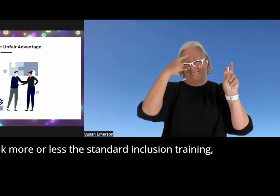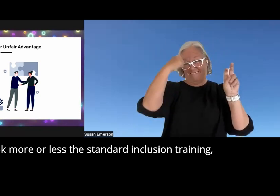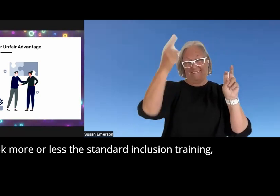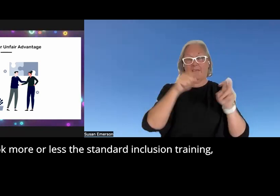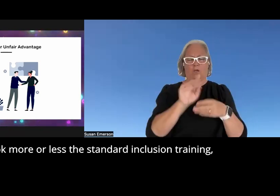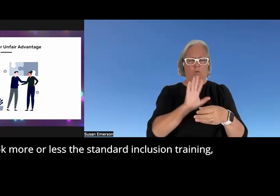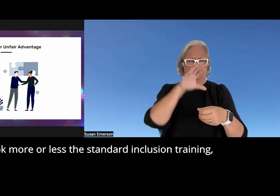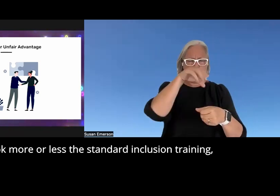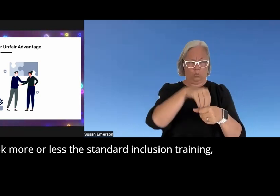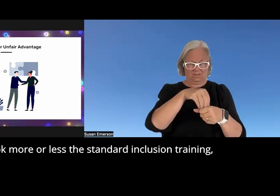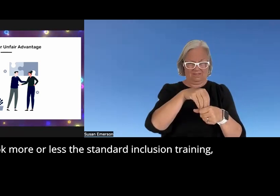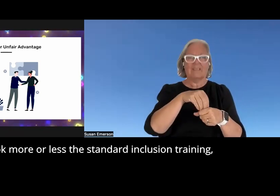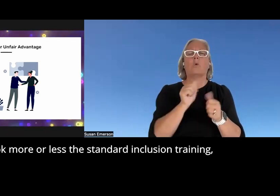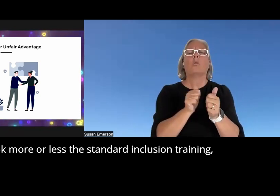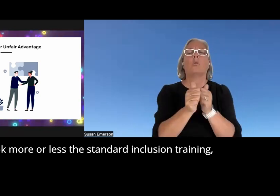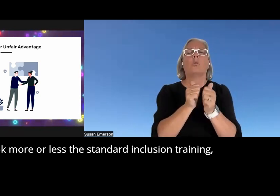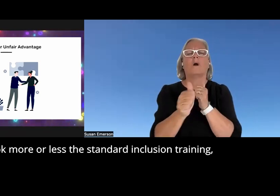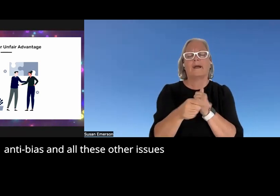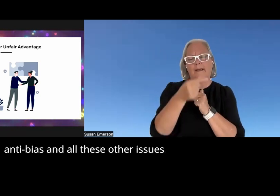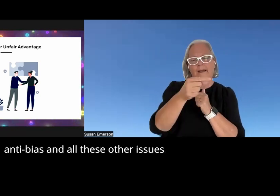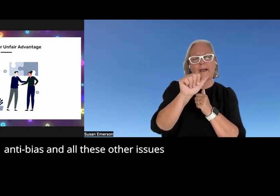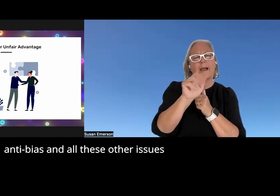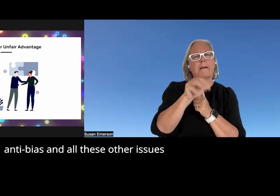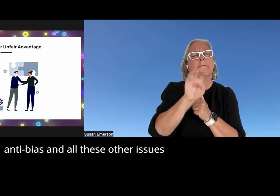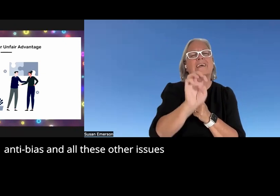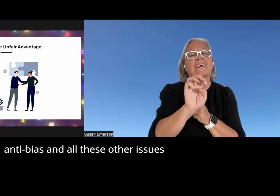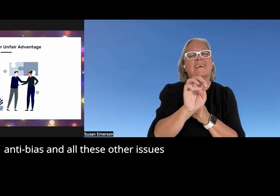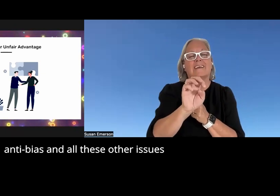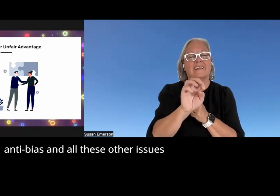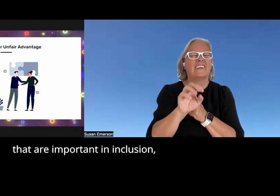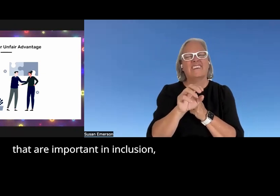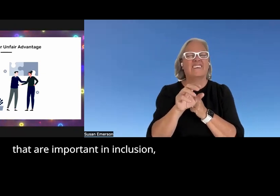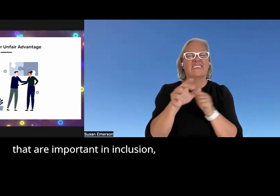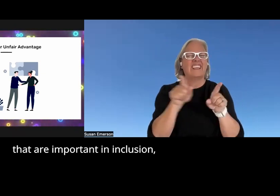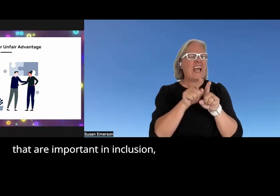less the standard inclusion training anti-bias and all these other issues that are important